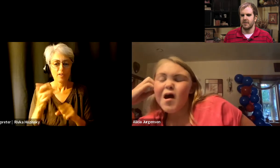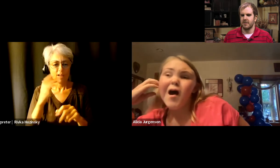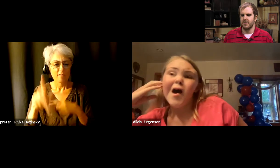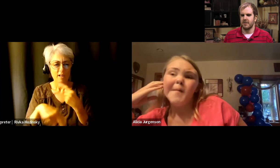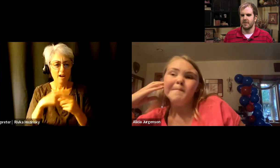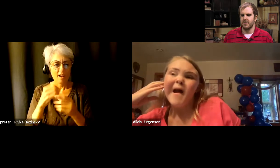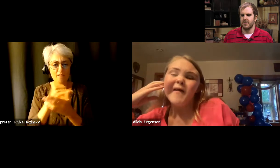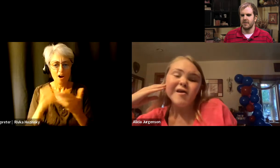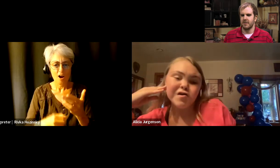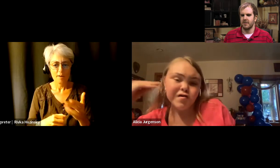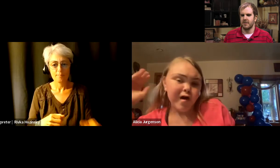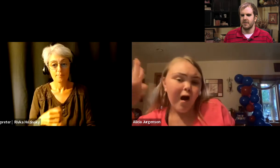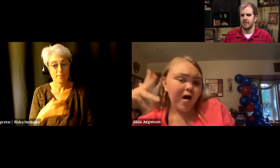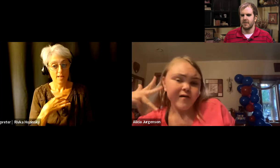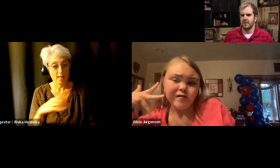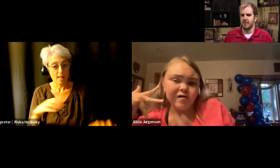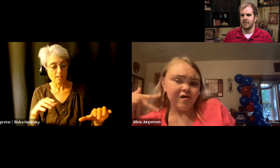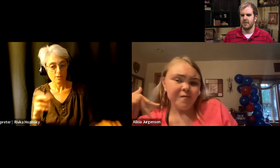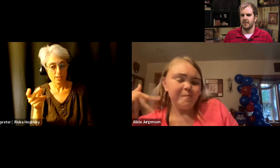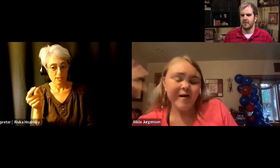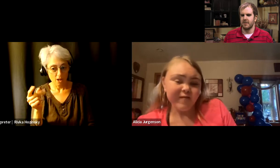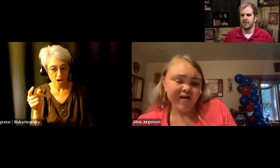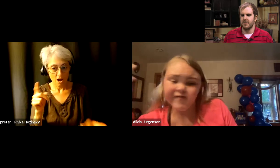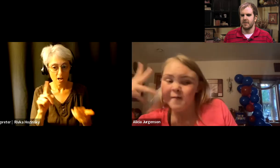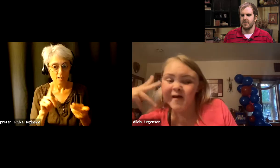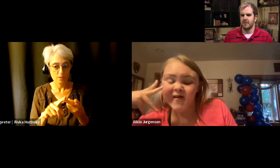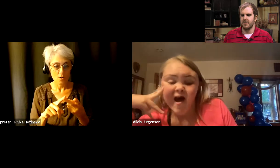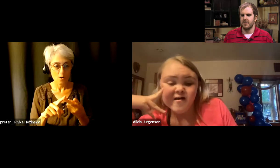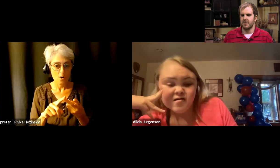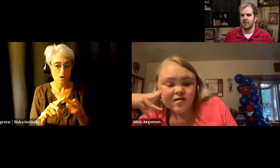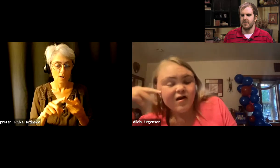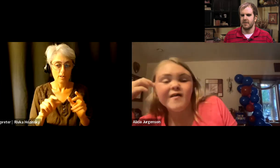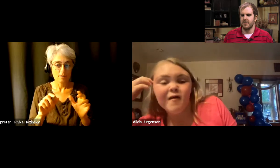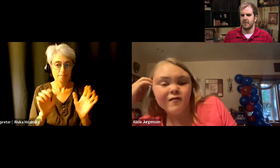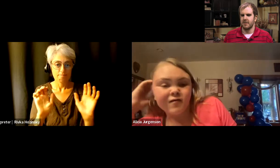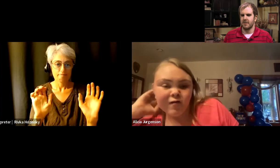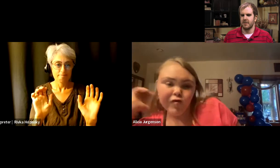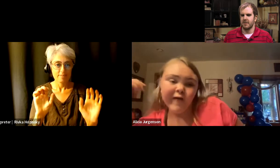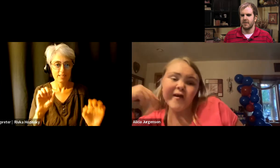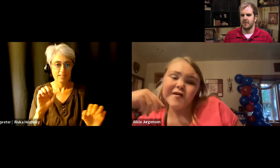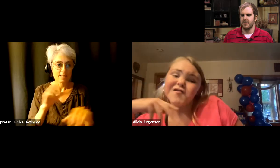Te Rina: Um I like doing dogs or spiderman stuff like that. A lot of artwork I really like to do.